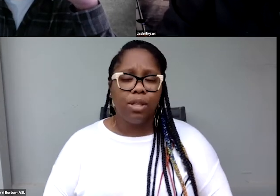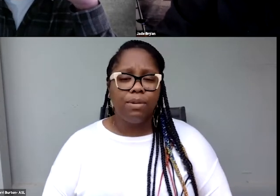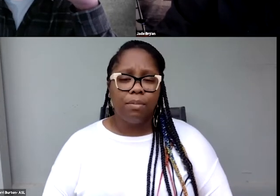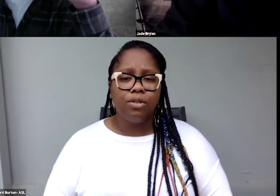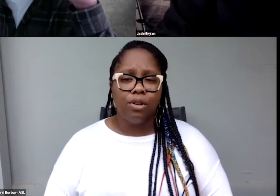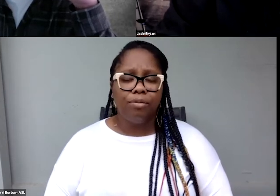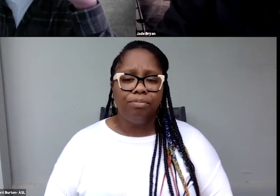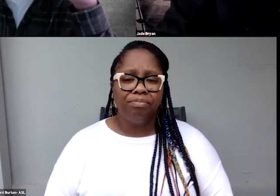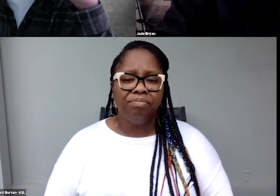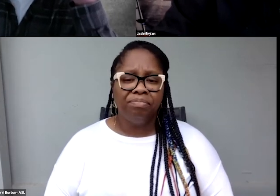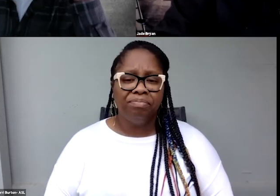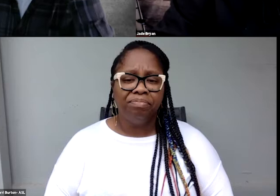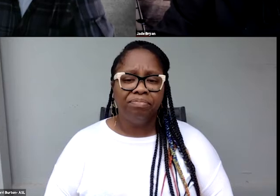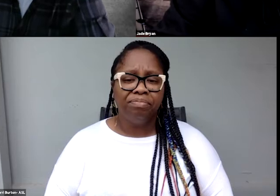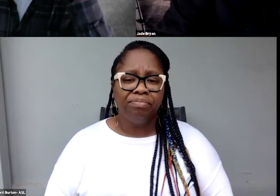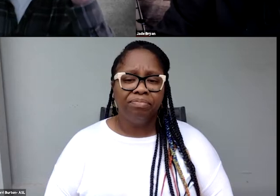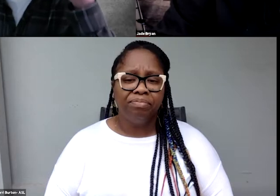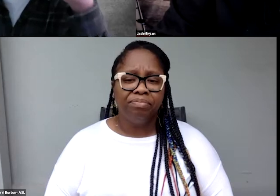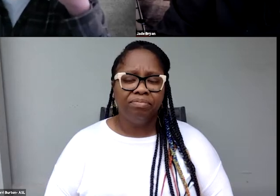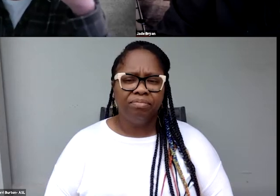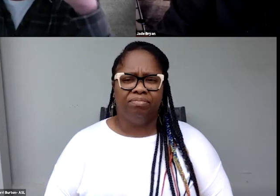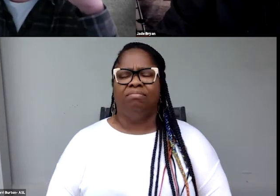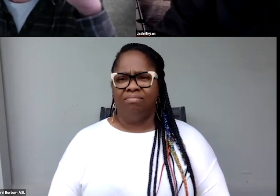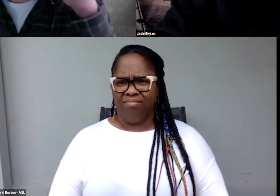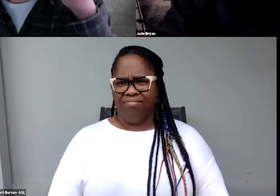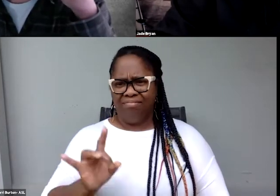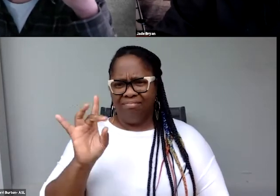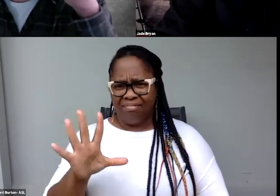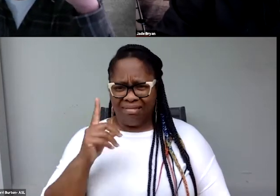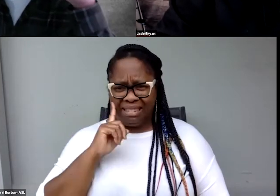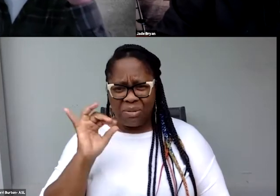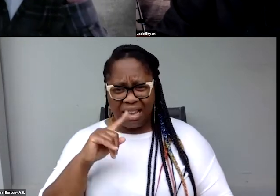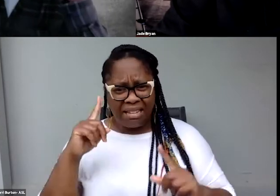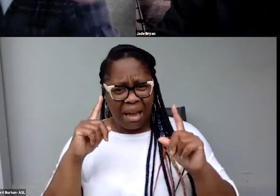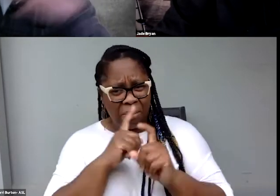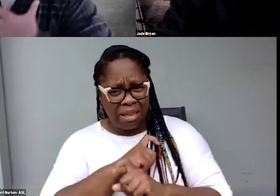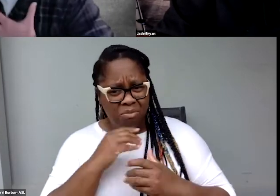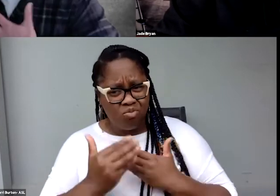So that was a monster. It does sound complicated. And so basically it sounds like what